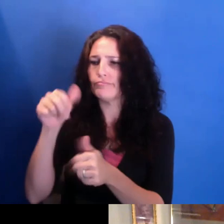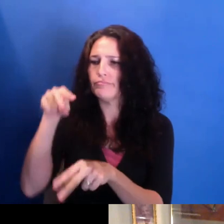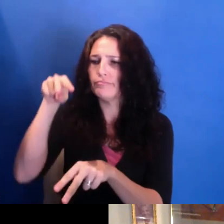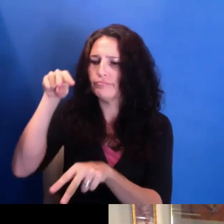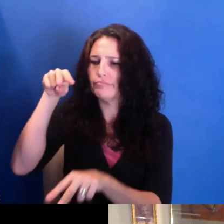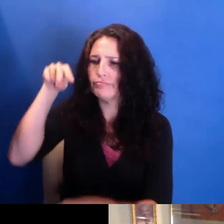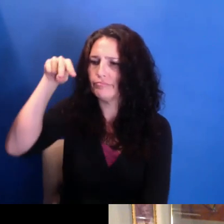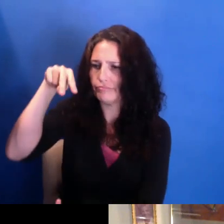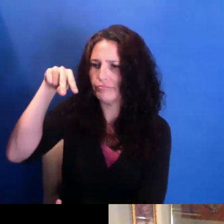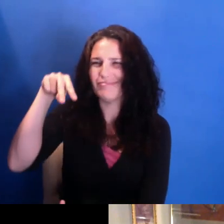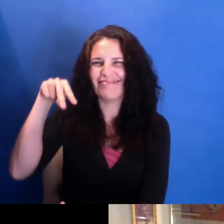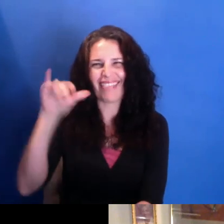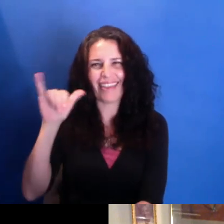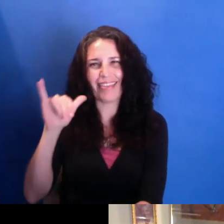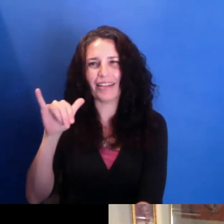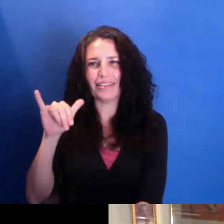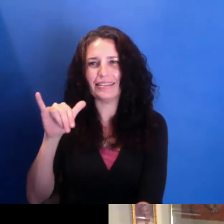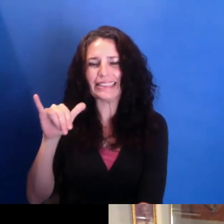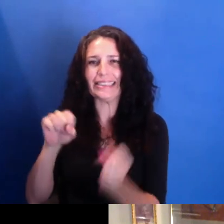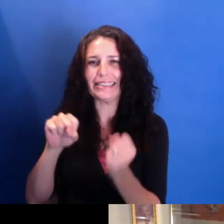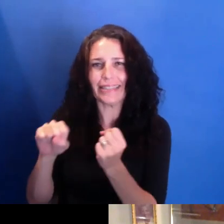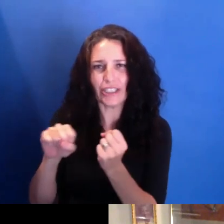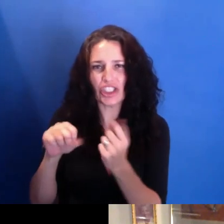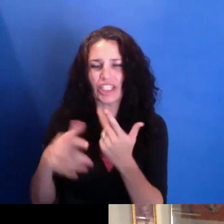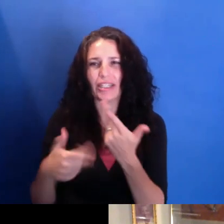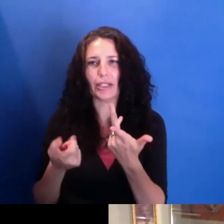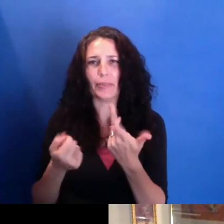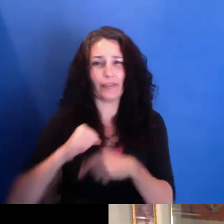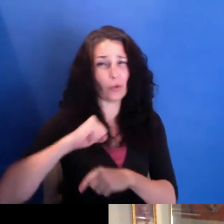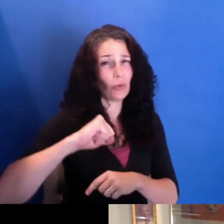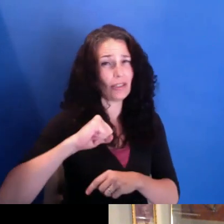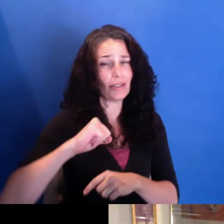in some ways, to what I saw as a documentary practice.